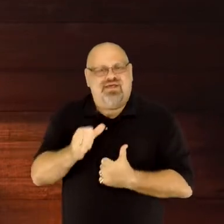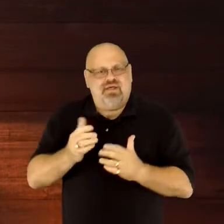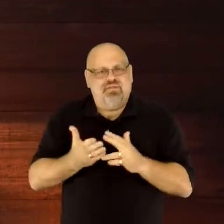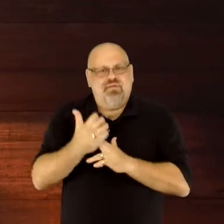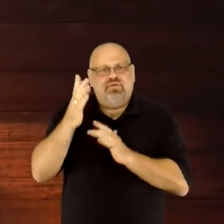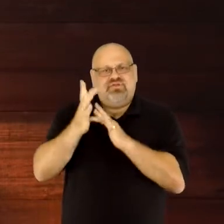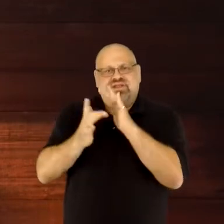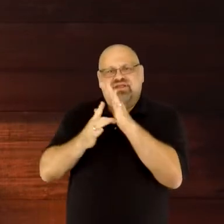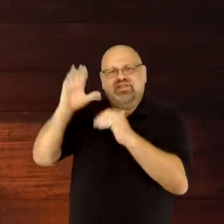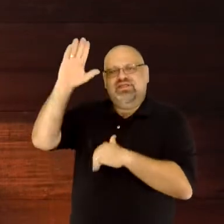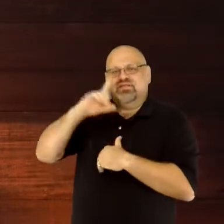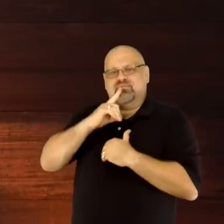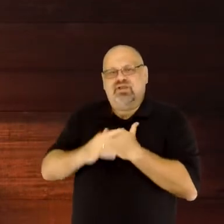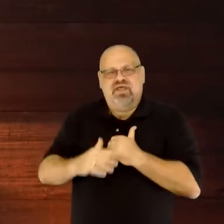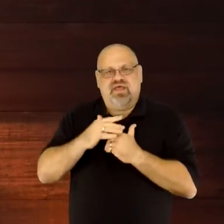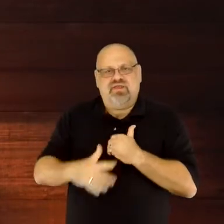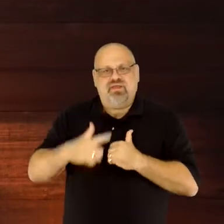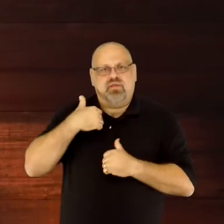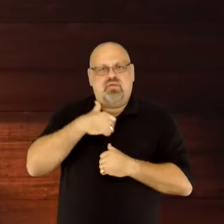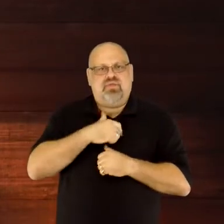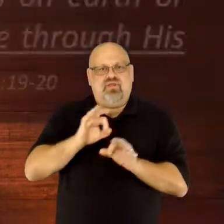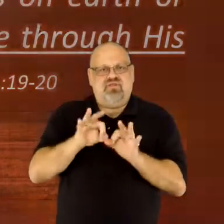In Colossians 1:19 & 20, we read: